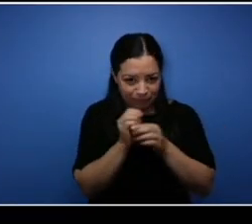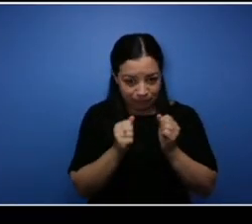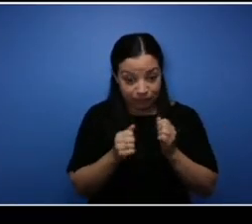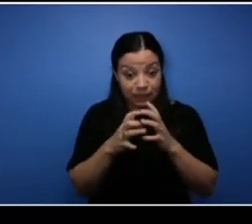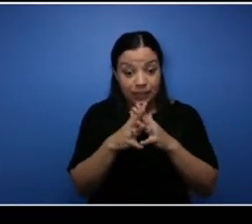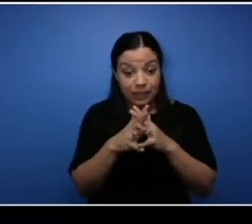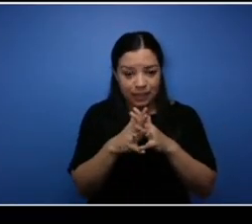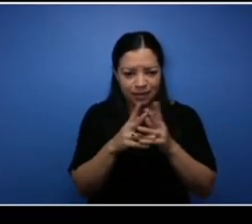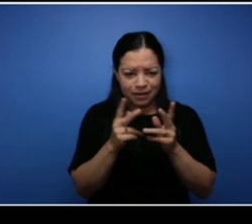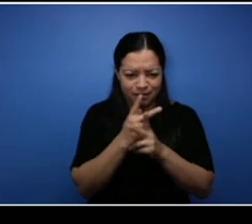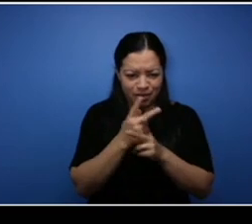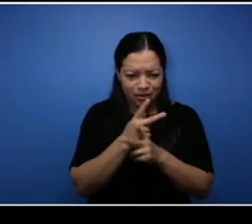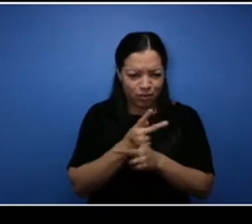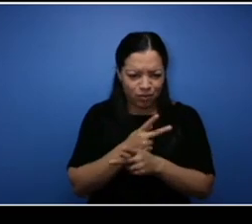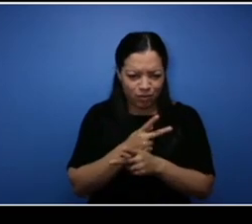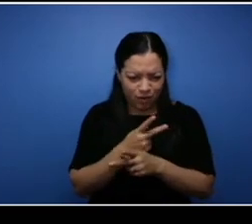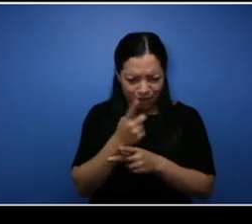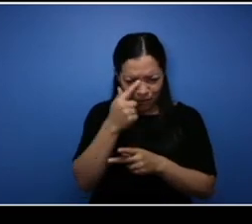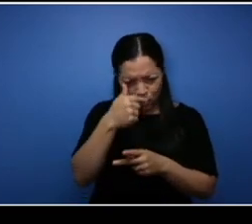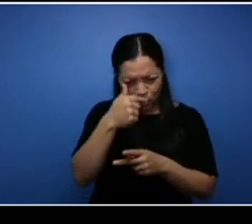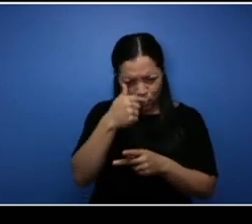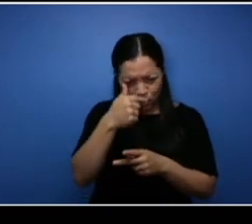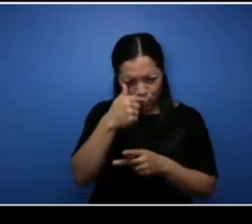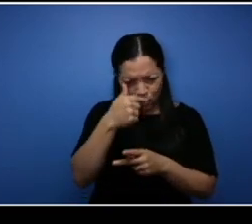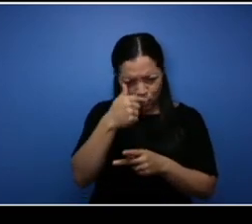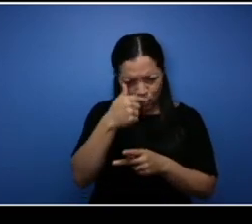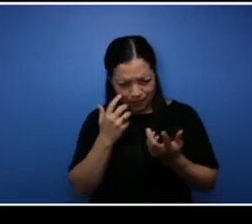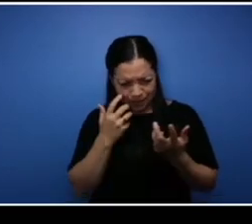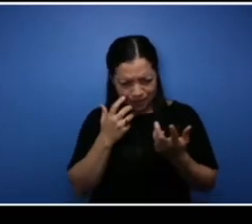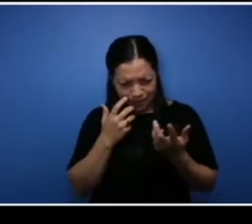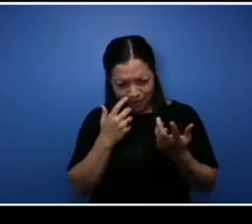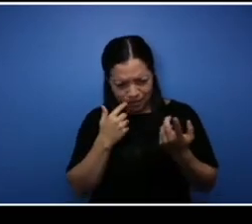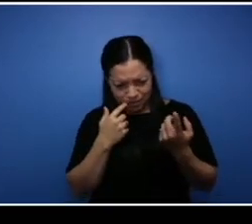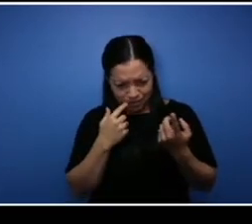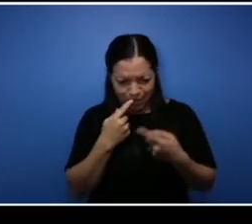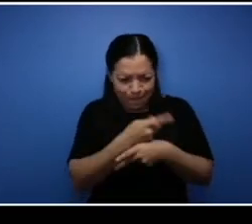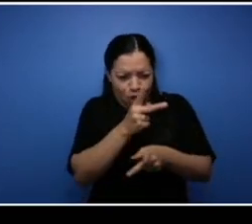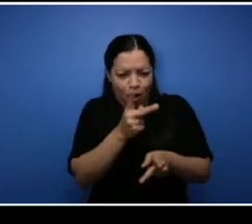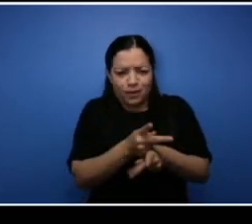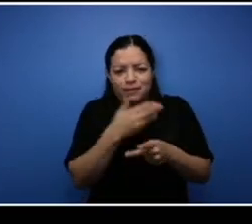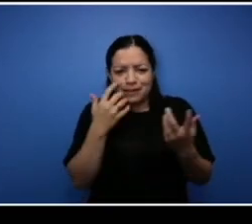far as you know my products. So you know I would go out there and I would get a bunch